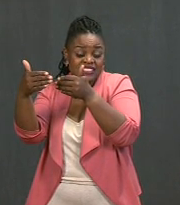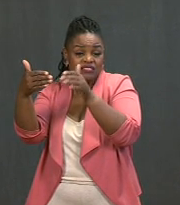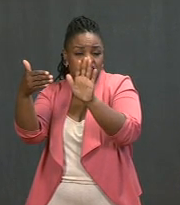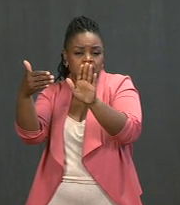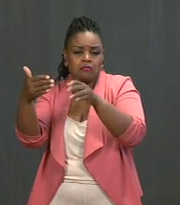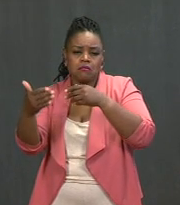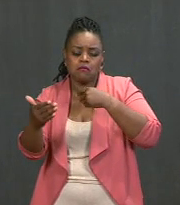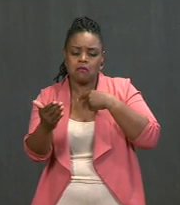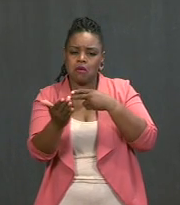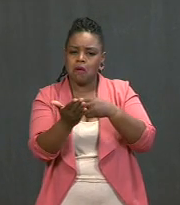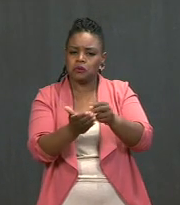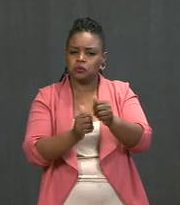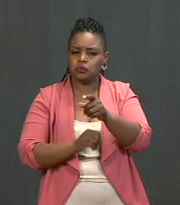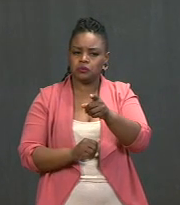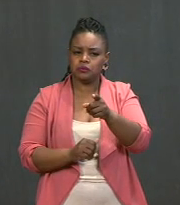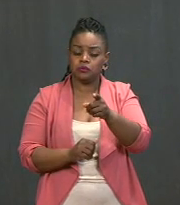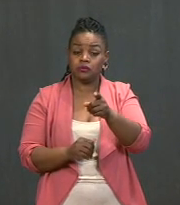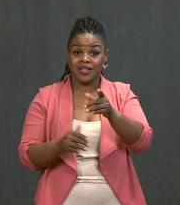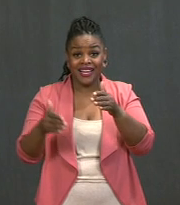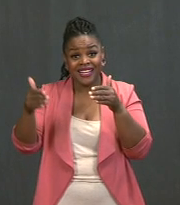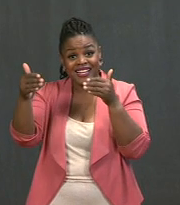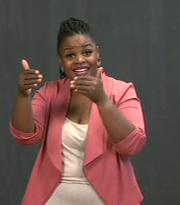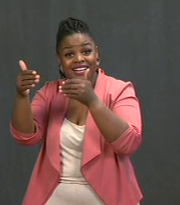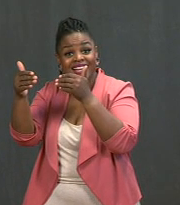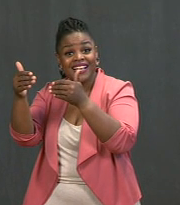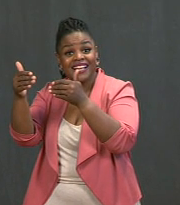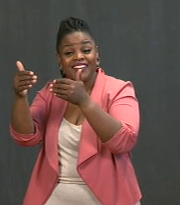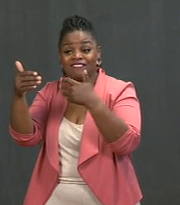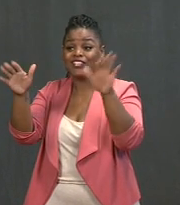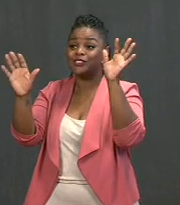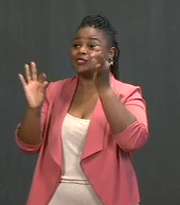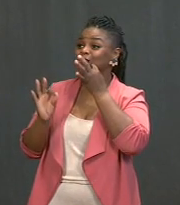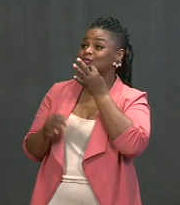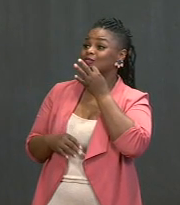We aren't at the finish line. We still have a lot of work to do.